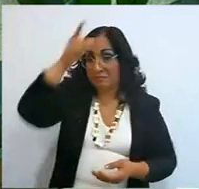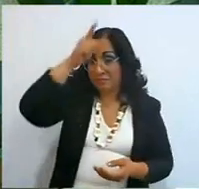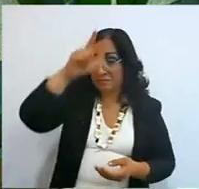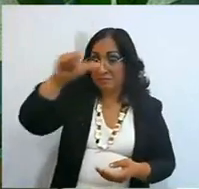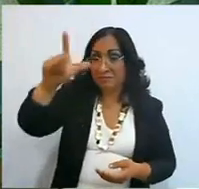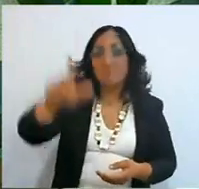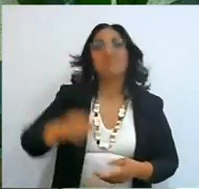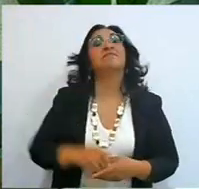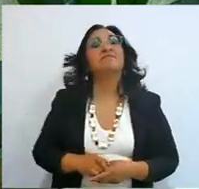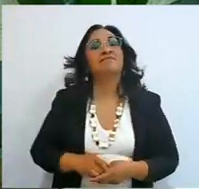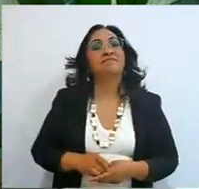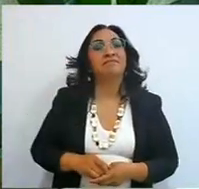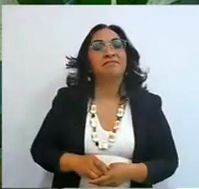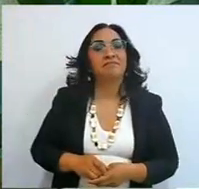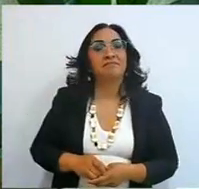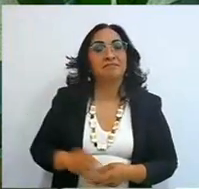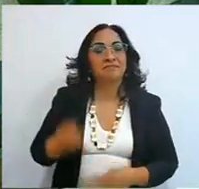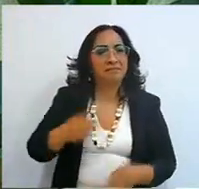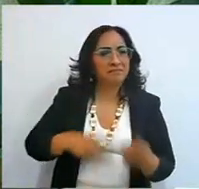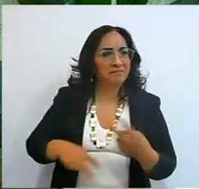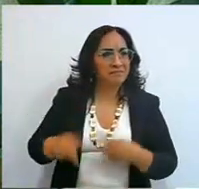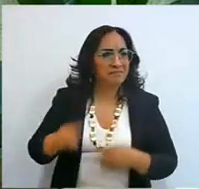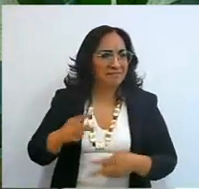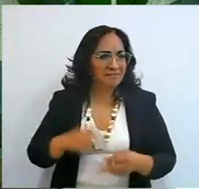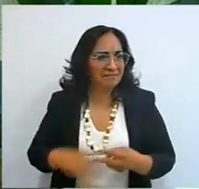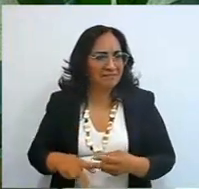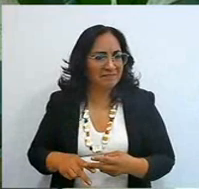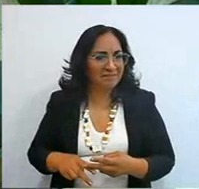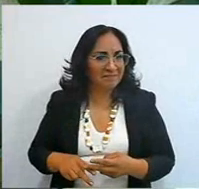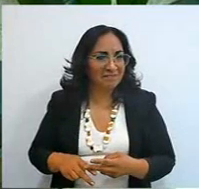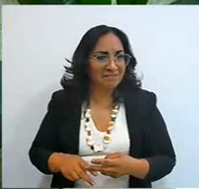because? because they in paradise, those who remember,